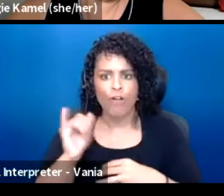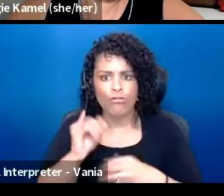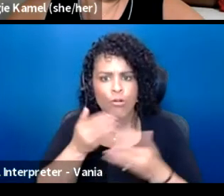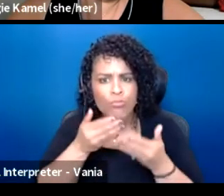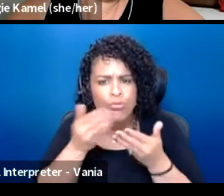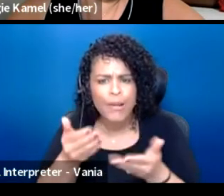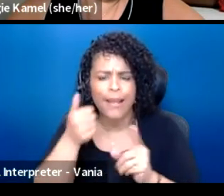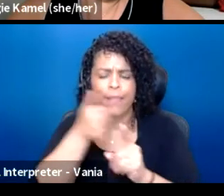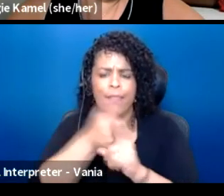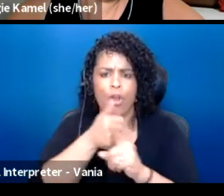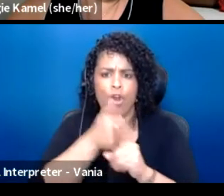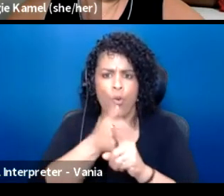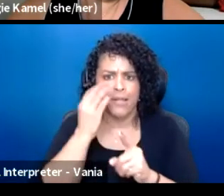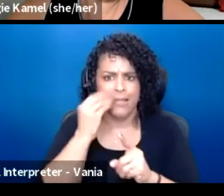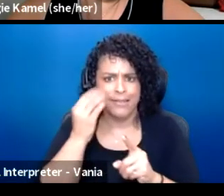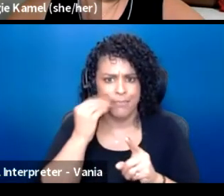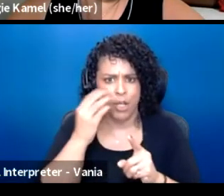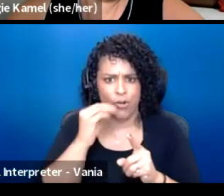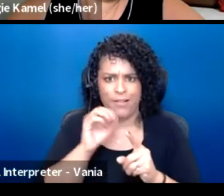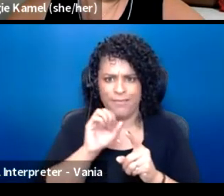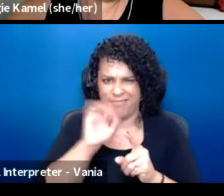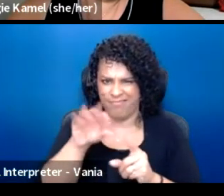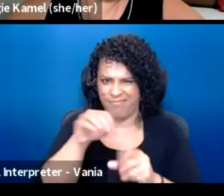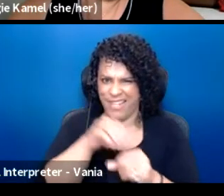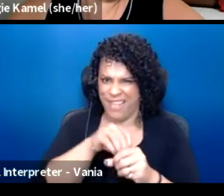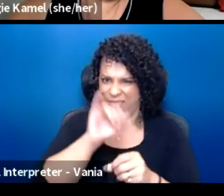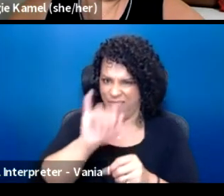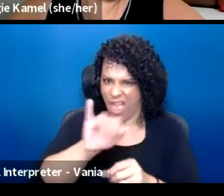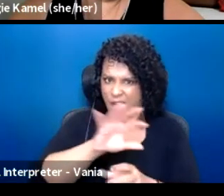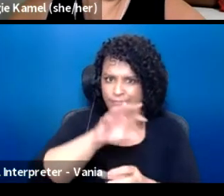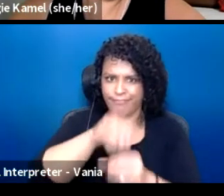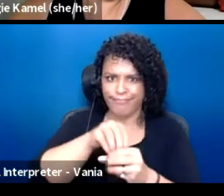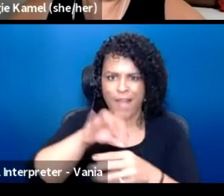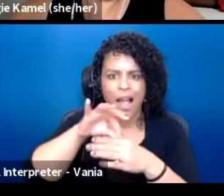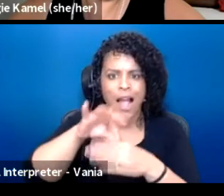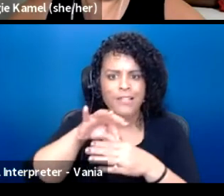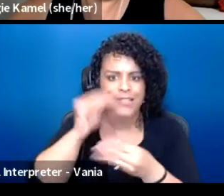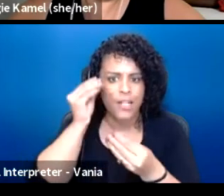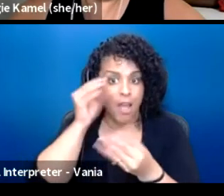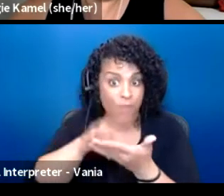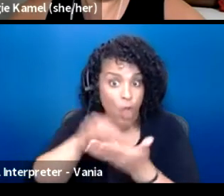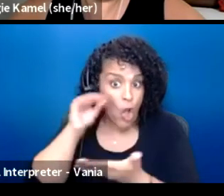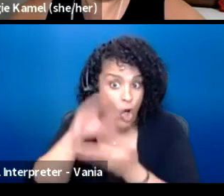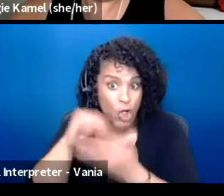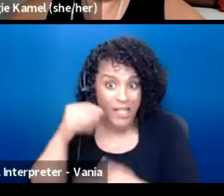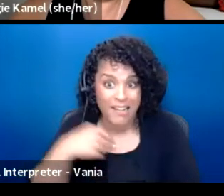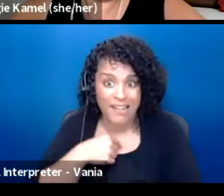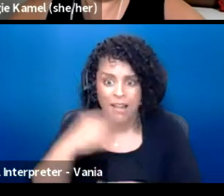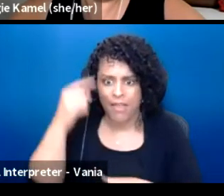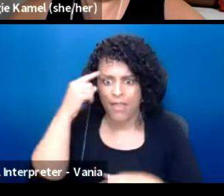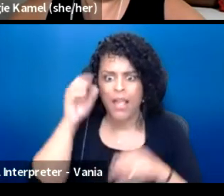into the content of learning. So, yeah I think it really can amplify